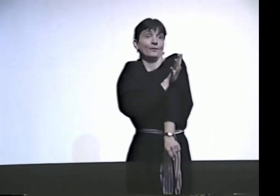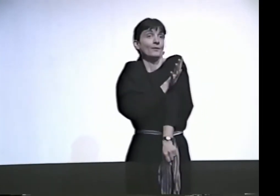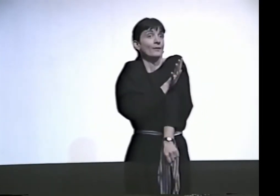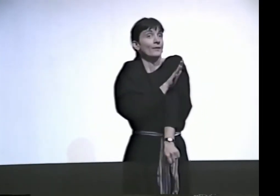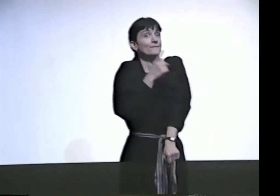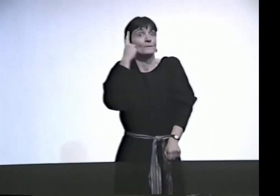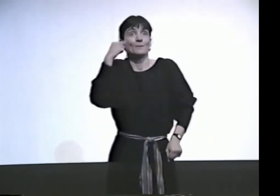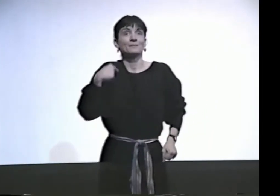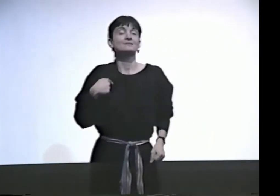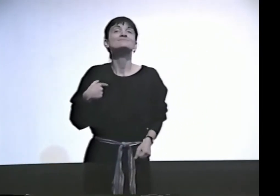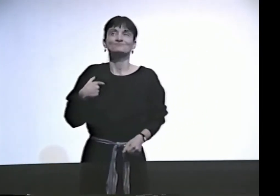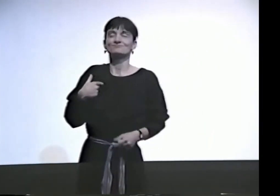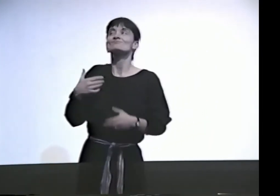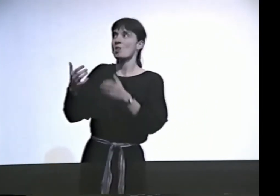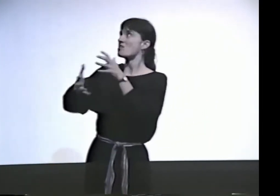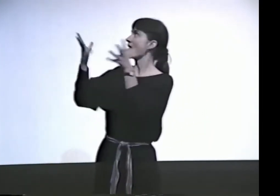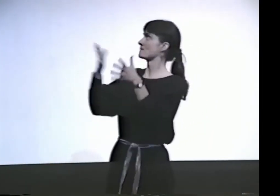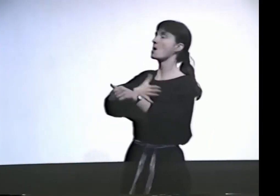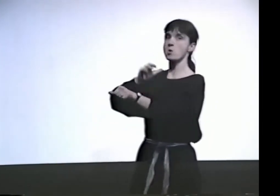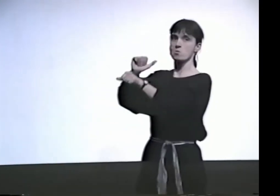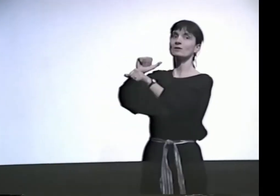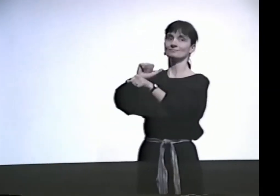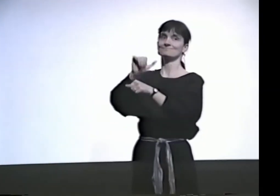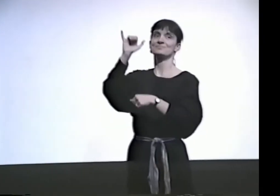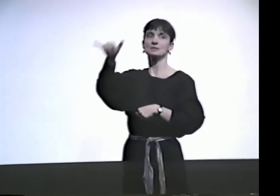FOR ME, IT JUST SENDS CHILLS UP MY SPINE.